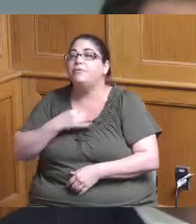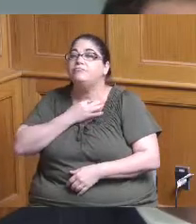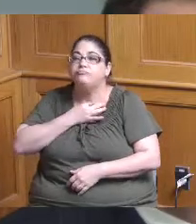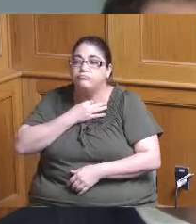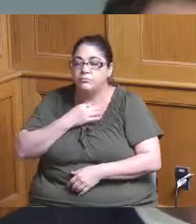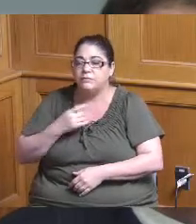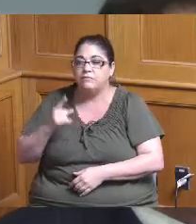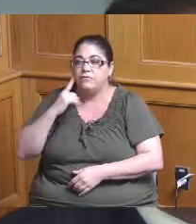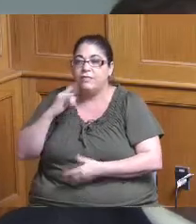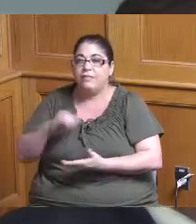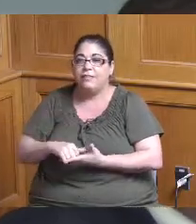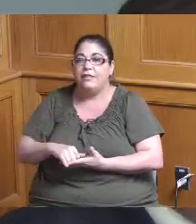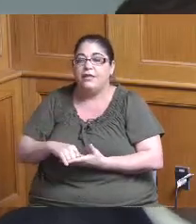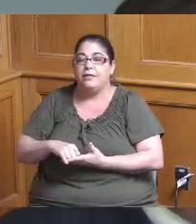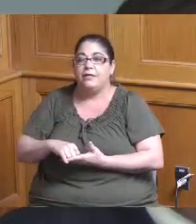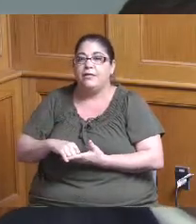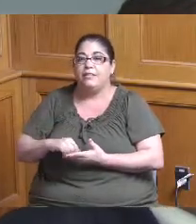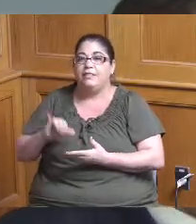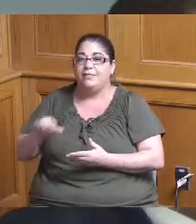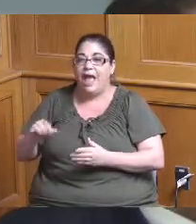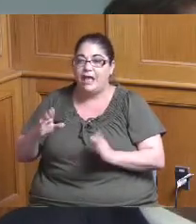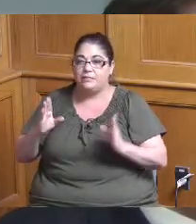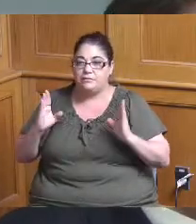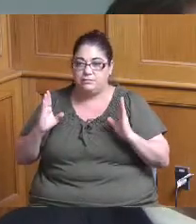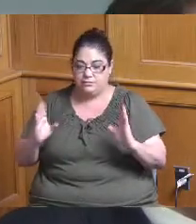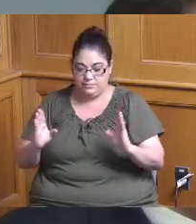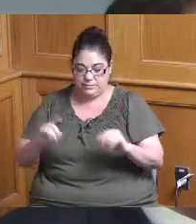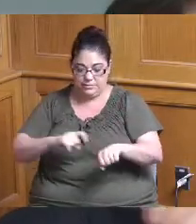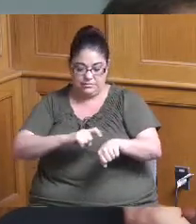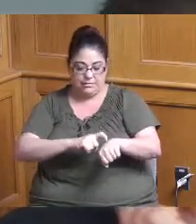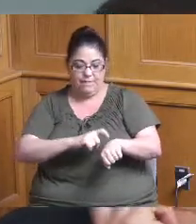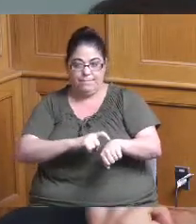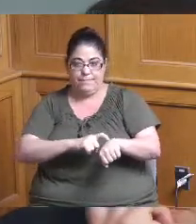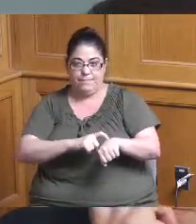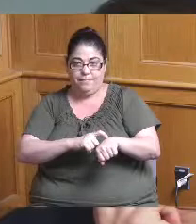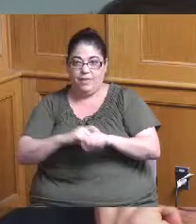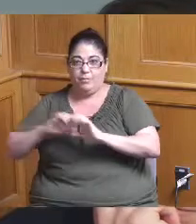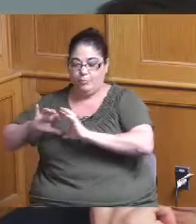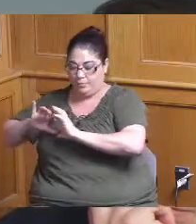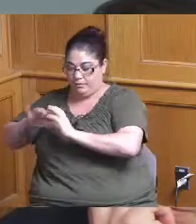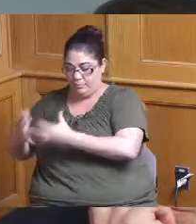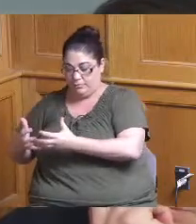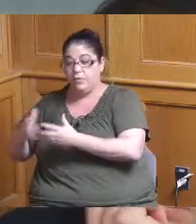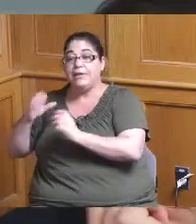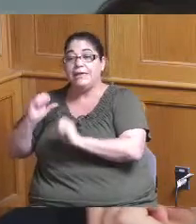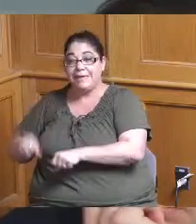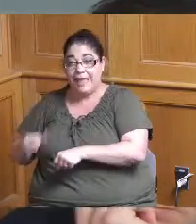is while that's a snapshot in time is that subset able to be remedied from a scheduled perspective